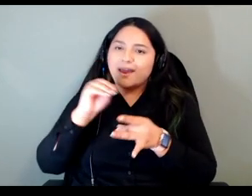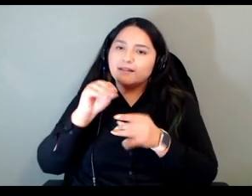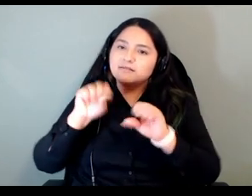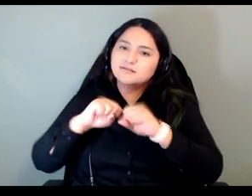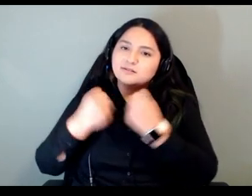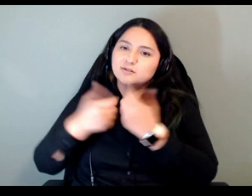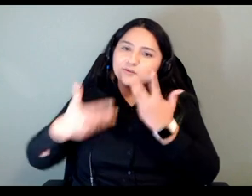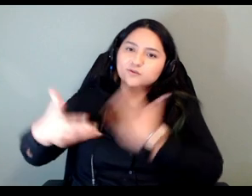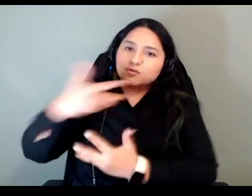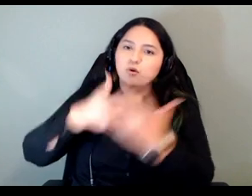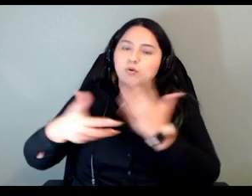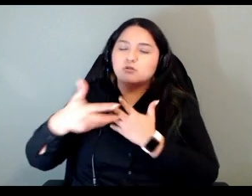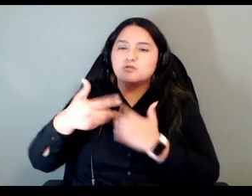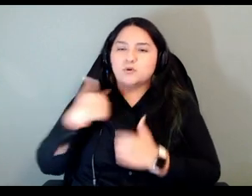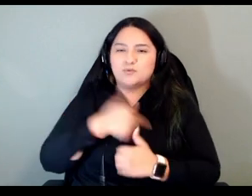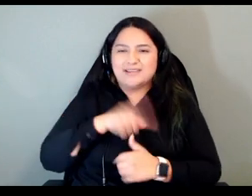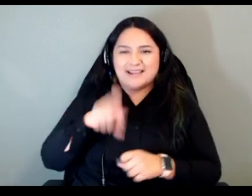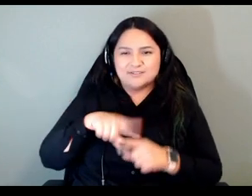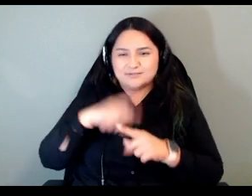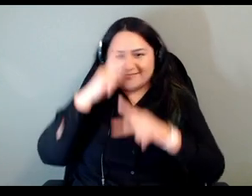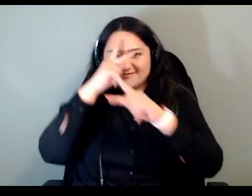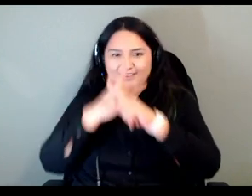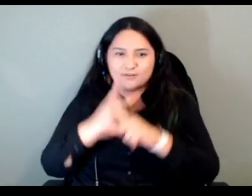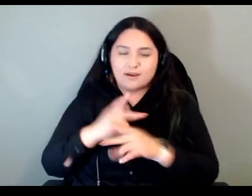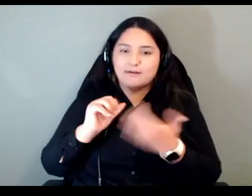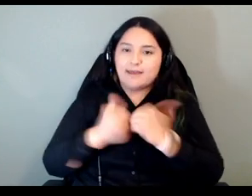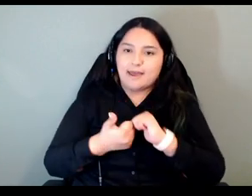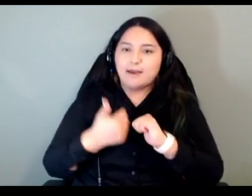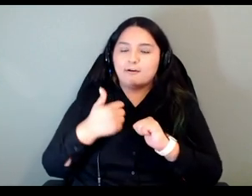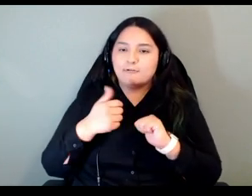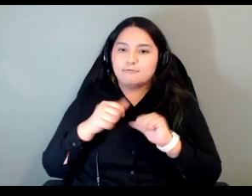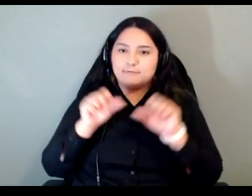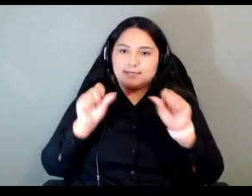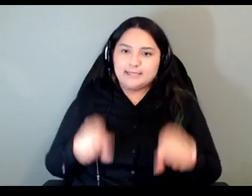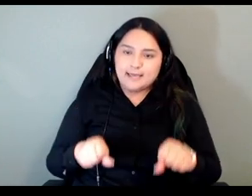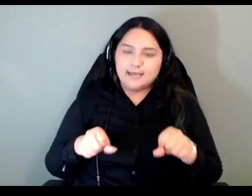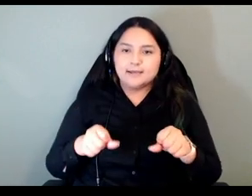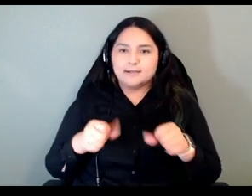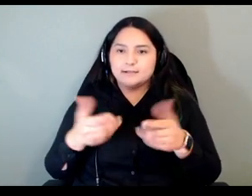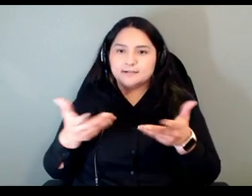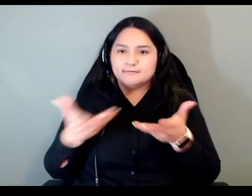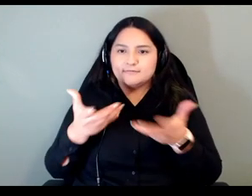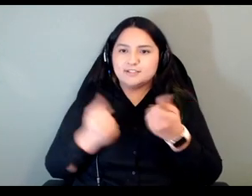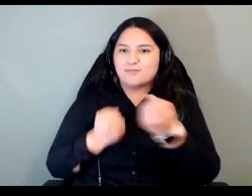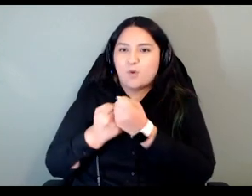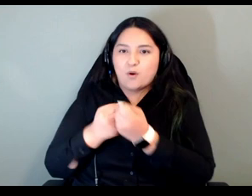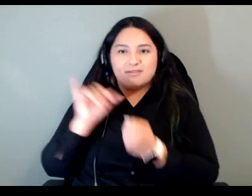about how this would support that um so one of the things we thought about from the very